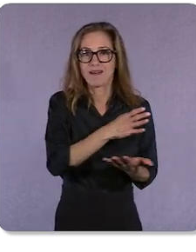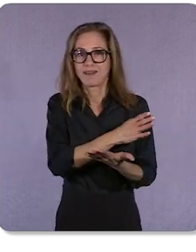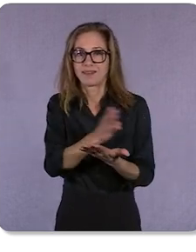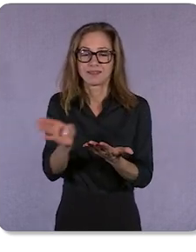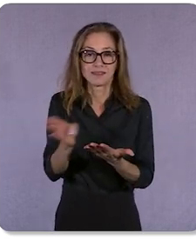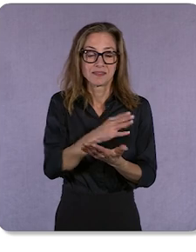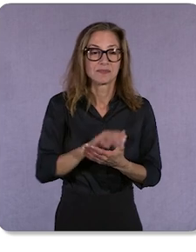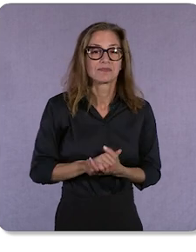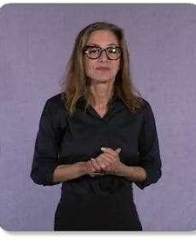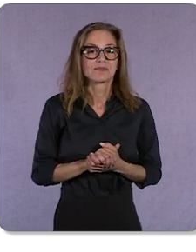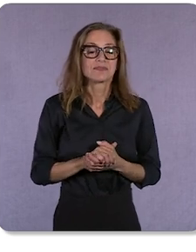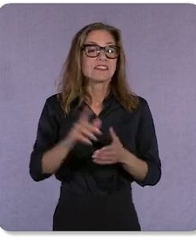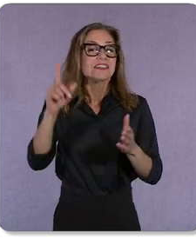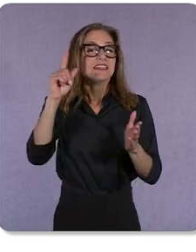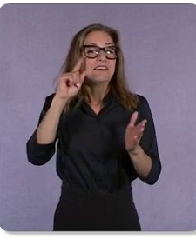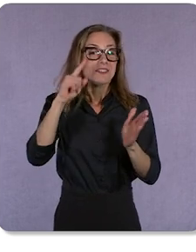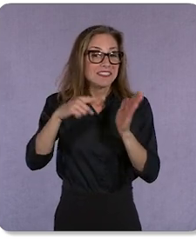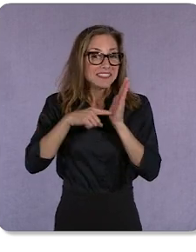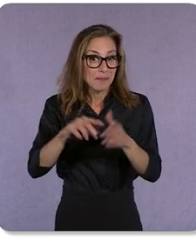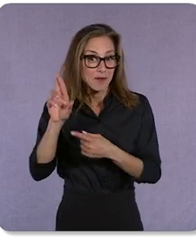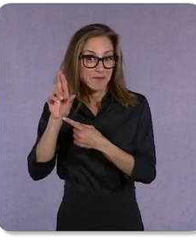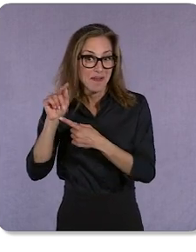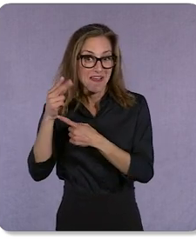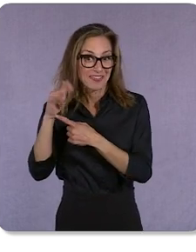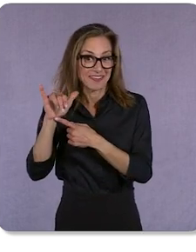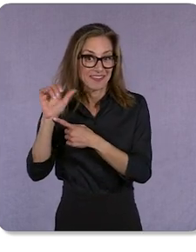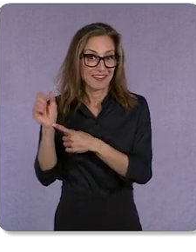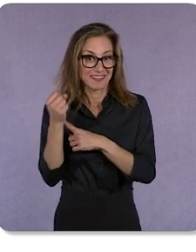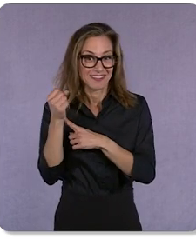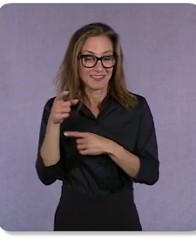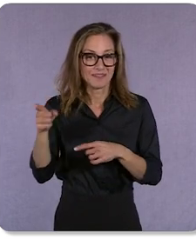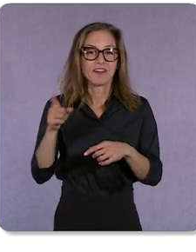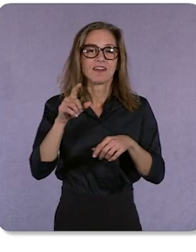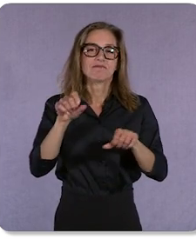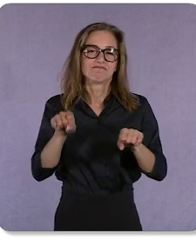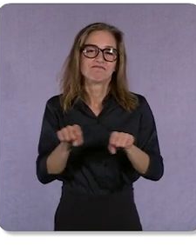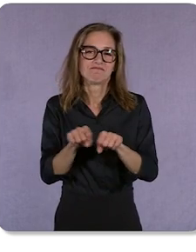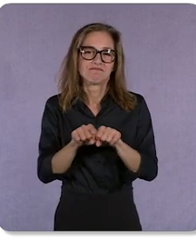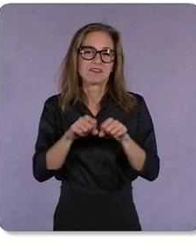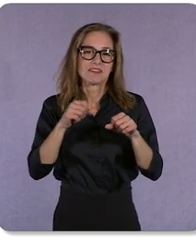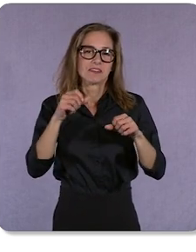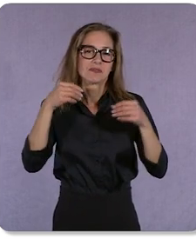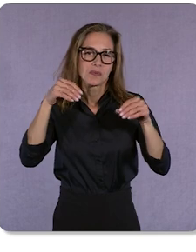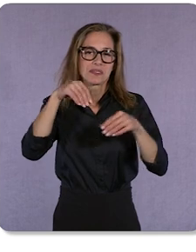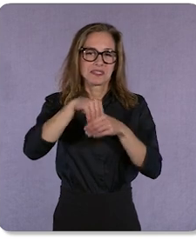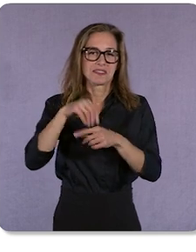For example...Rothy’s...a footwear and accessories retailer based in San Francisco...adopted